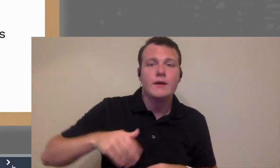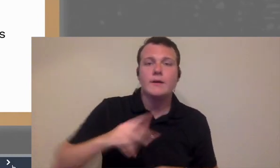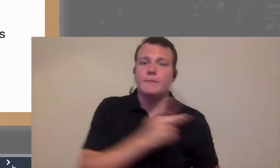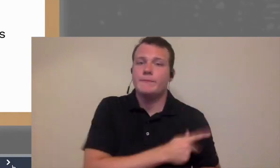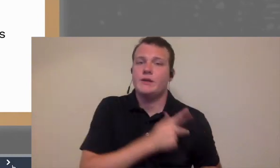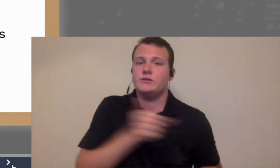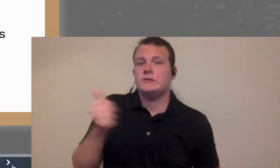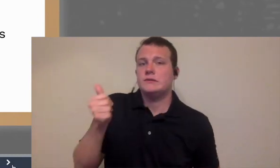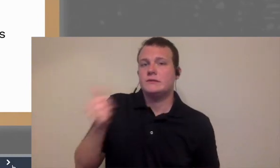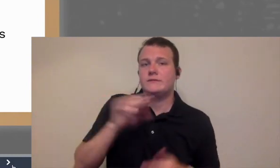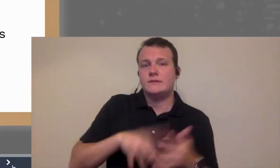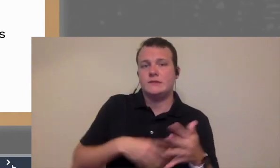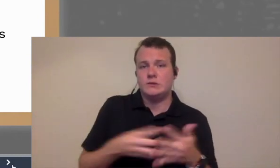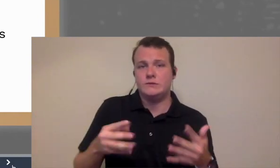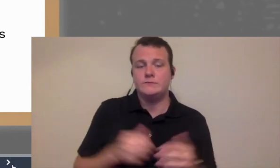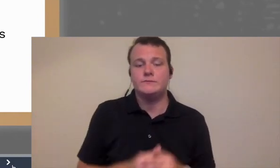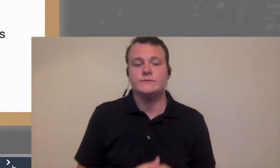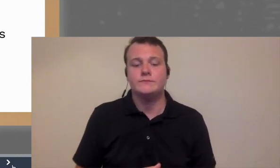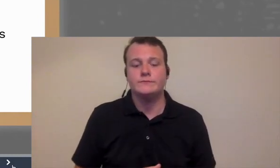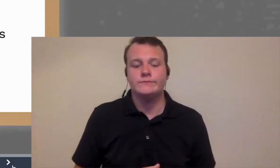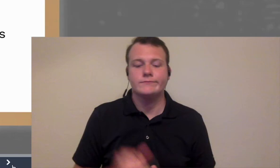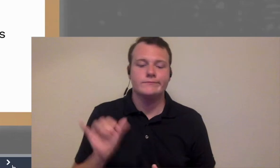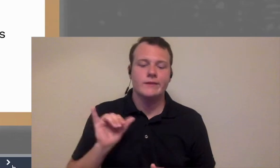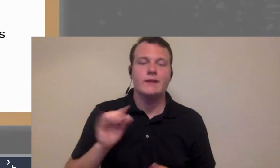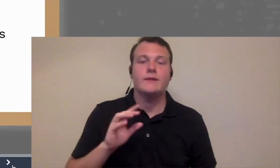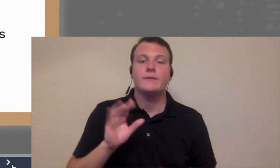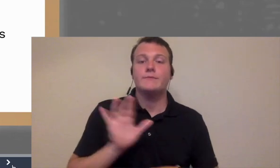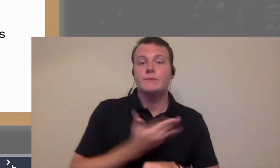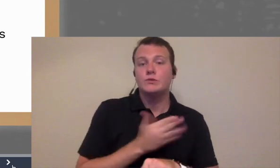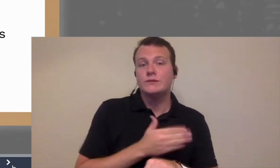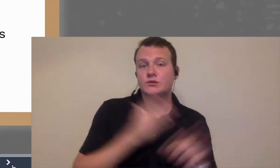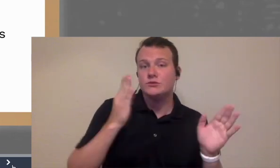scheduling now some of these clinics tend to work with musicians and so it's